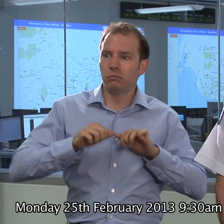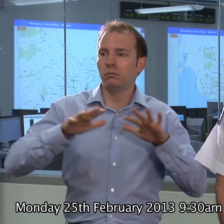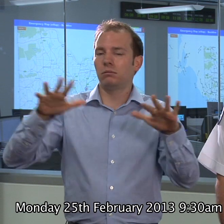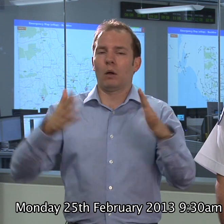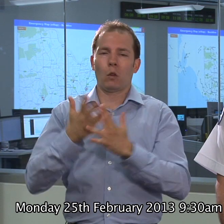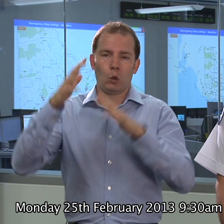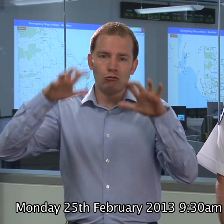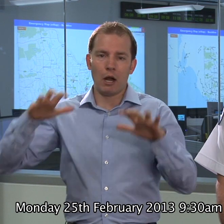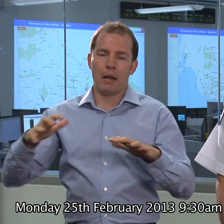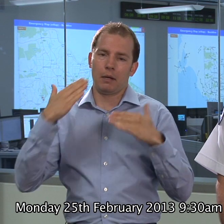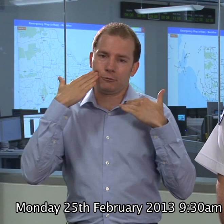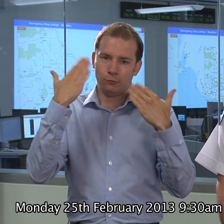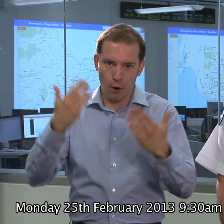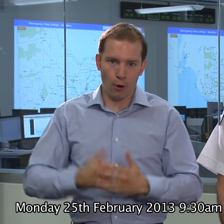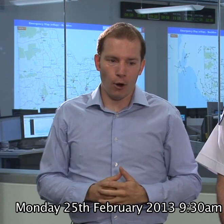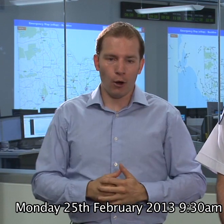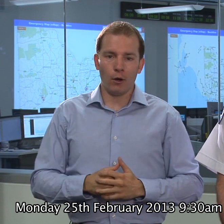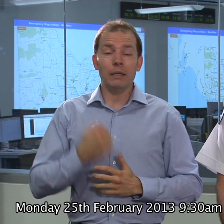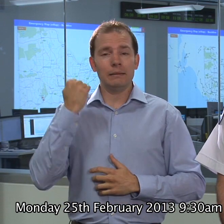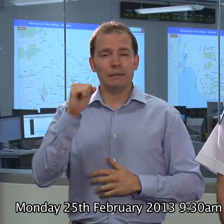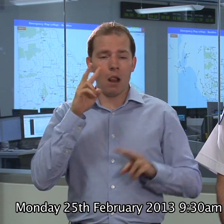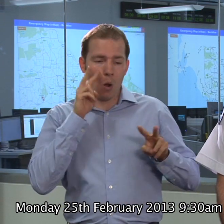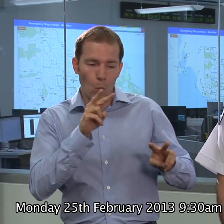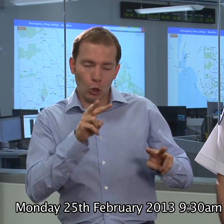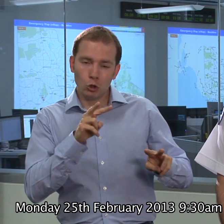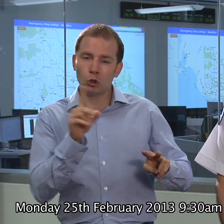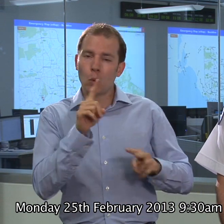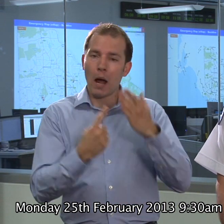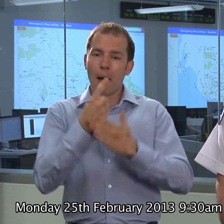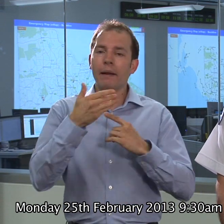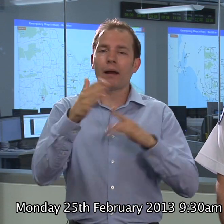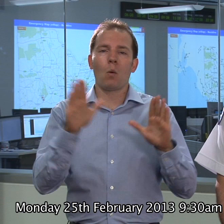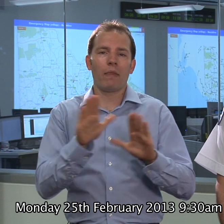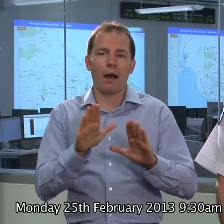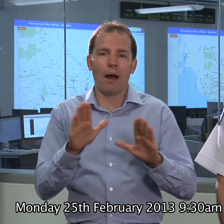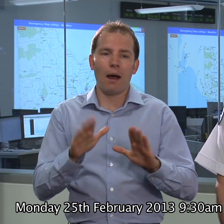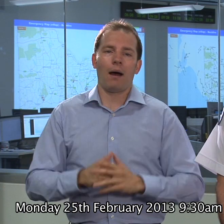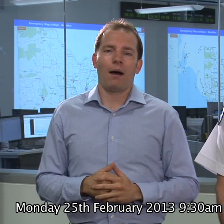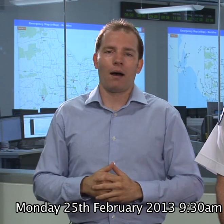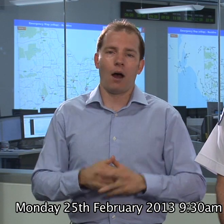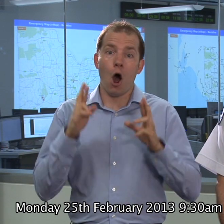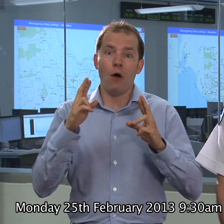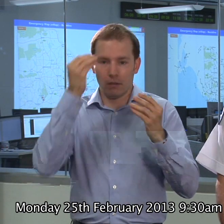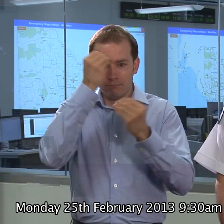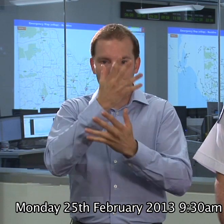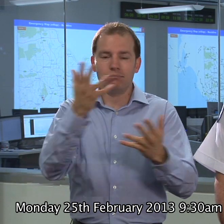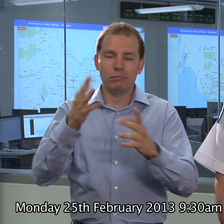not be the case. So stay tuned to the forecast and the Bureau will do its best to make sure we get the weather thats best for us.